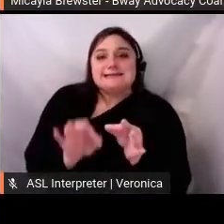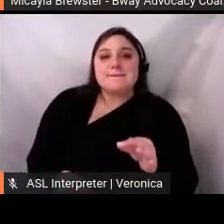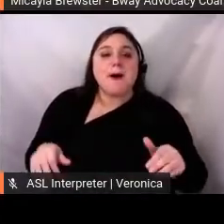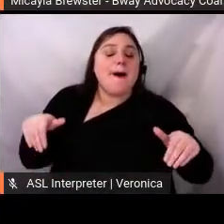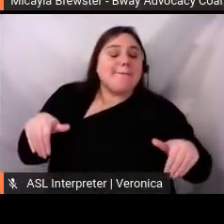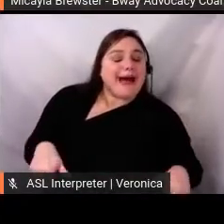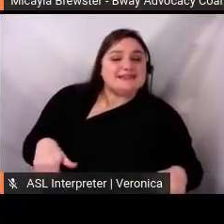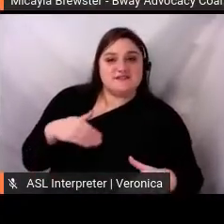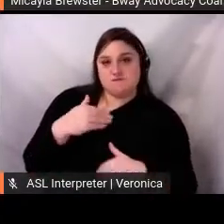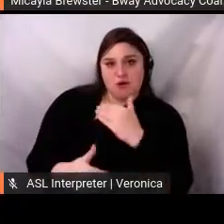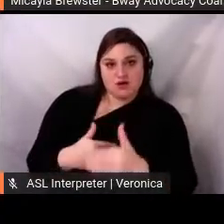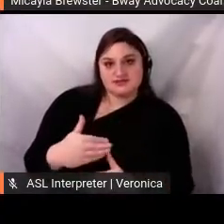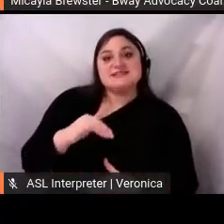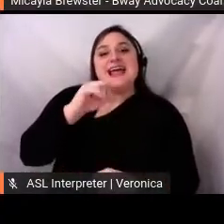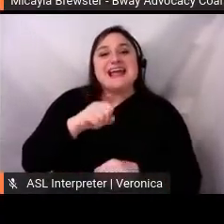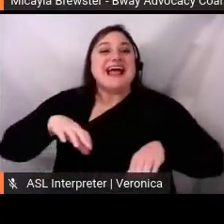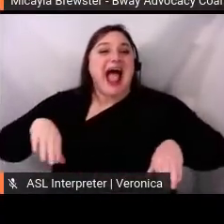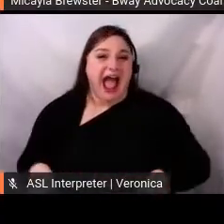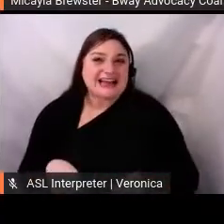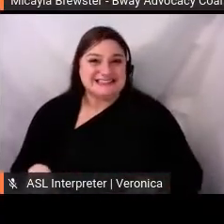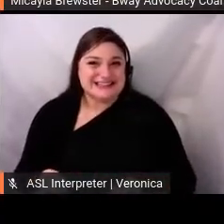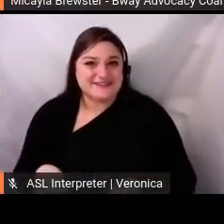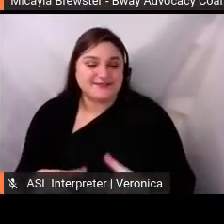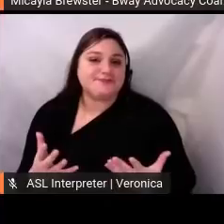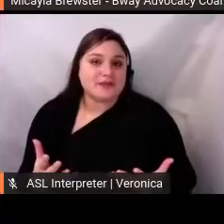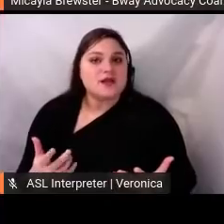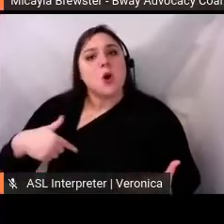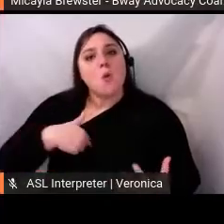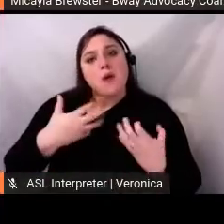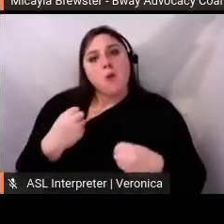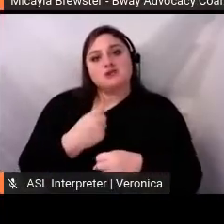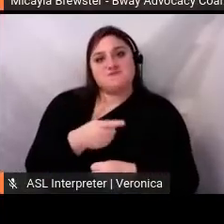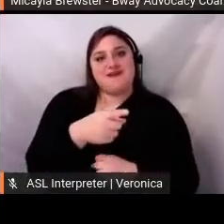graduates from. We all make mistakes and fall short in every other